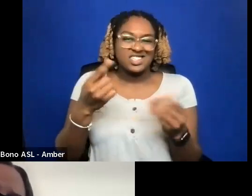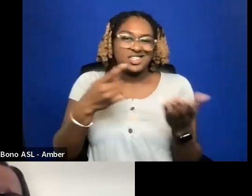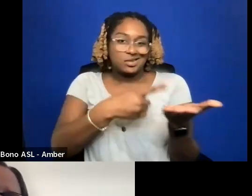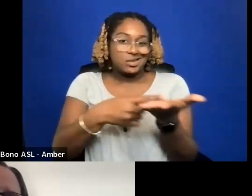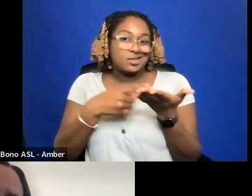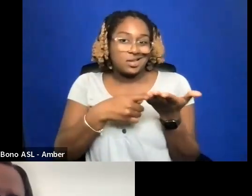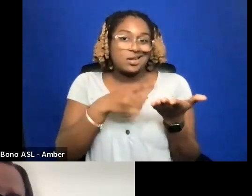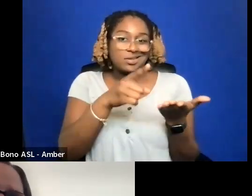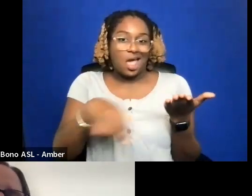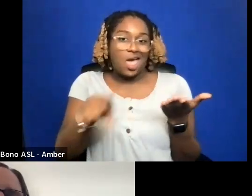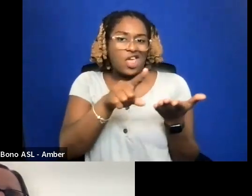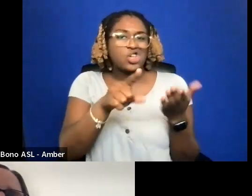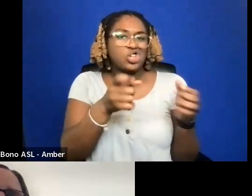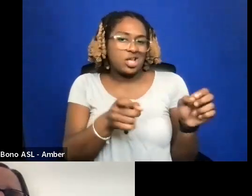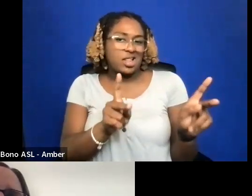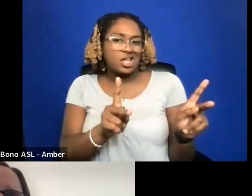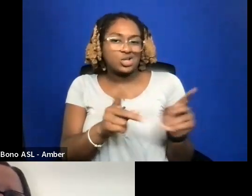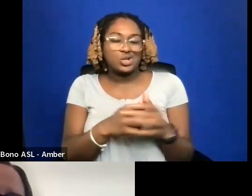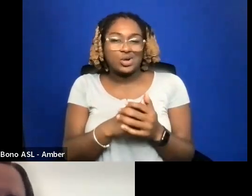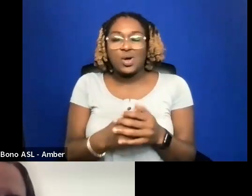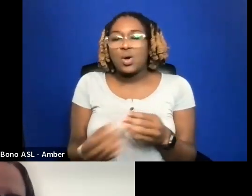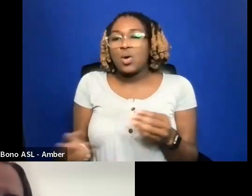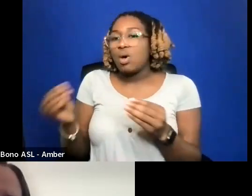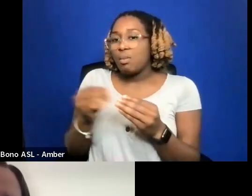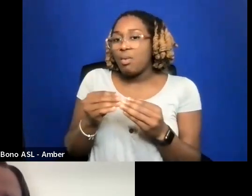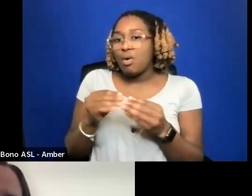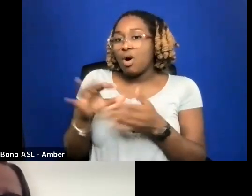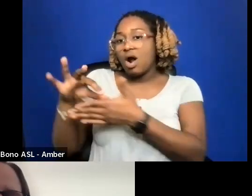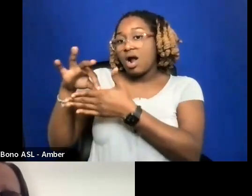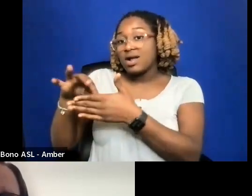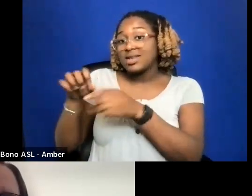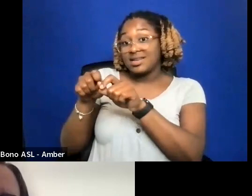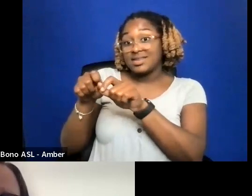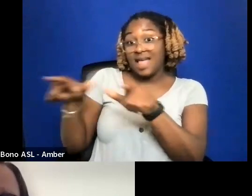THE MORE THAT THE CONTENT IS OUT THERE, THE BETTER IT IS FOR EVERYONE.